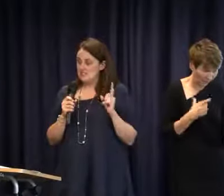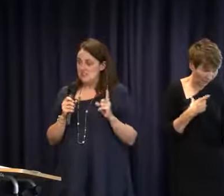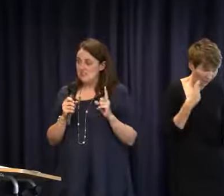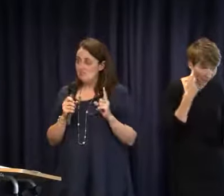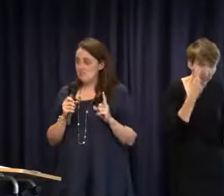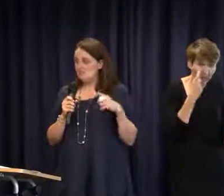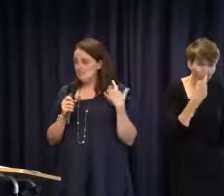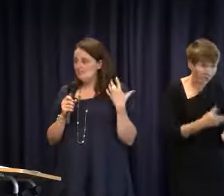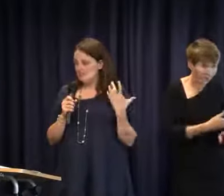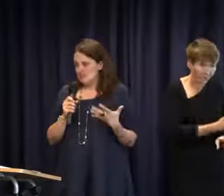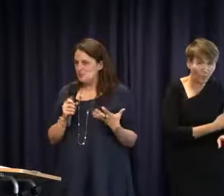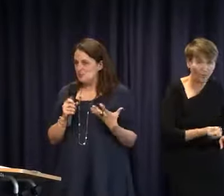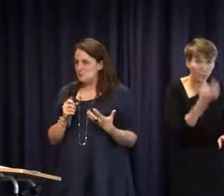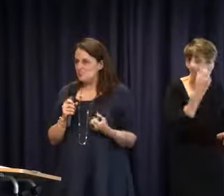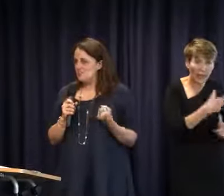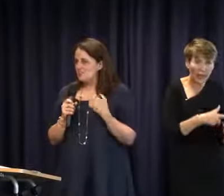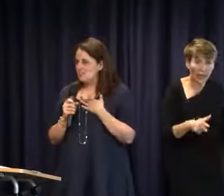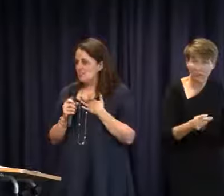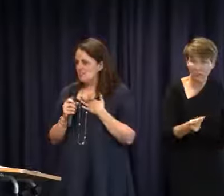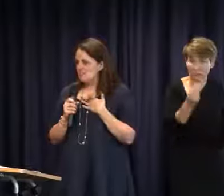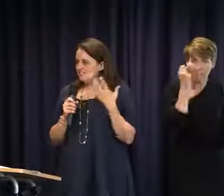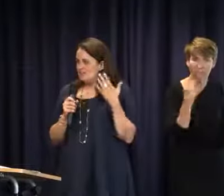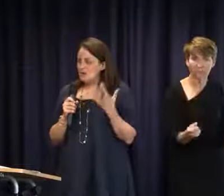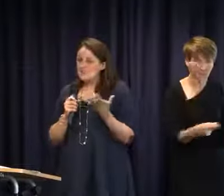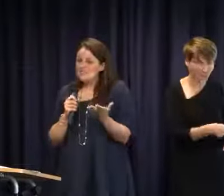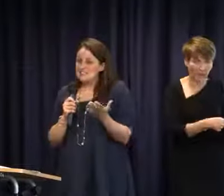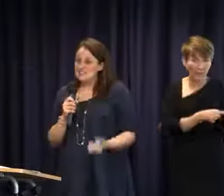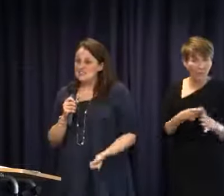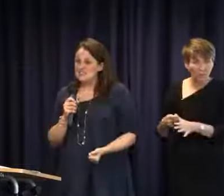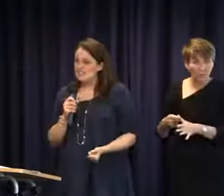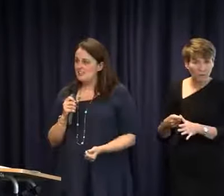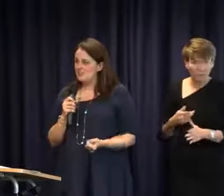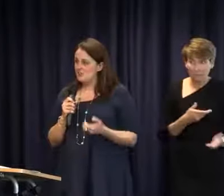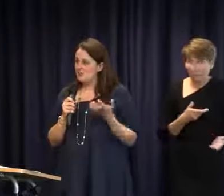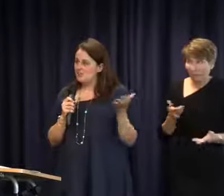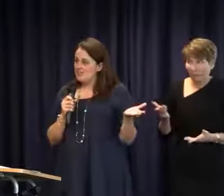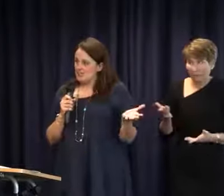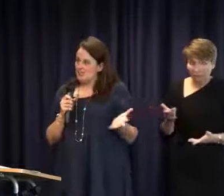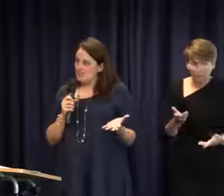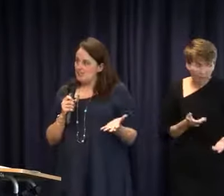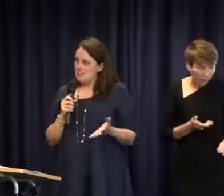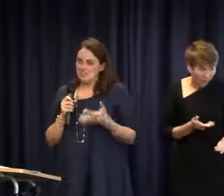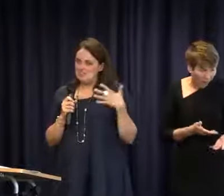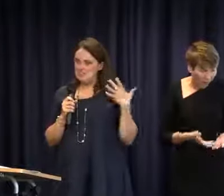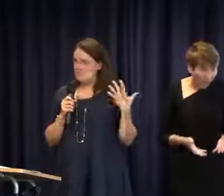in one night responded. I was lucky that I had a friend who showed me that and we now